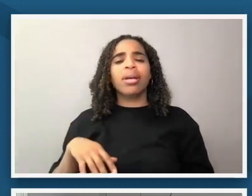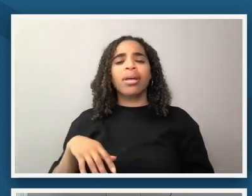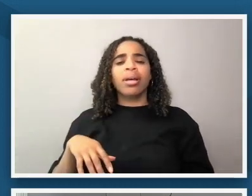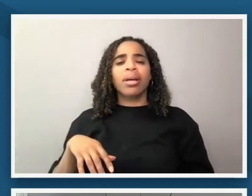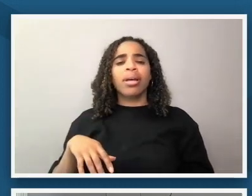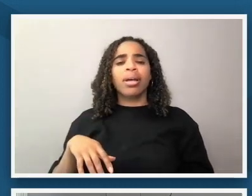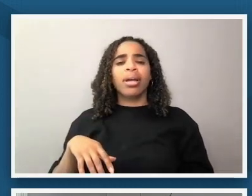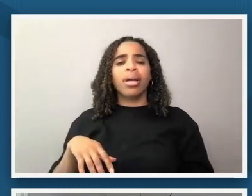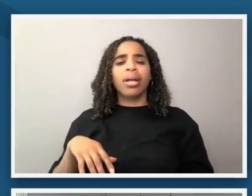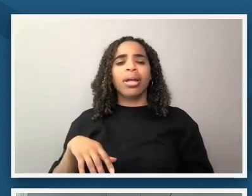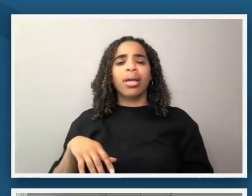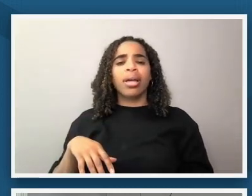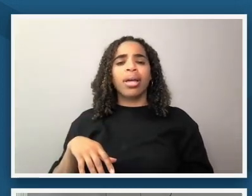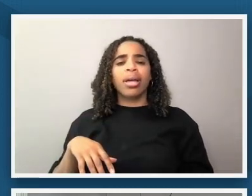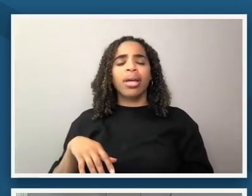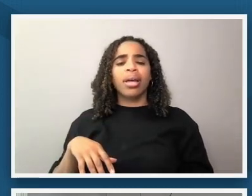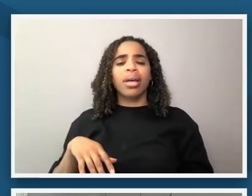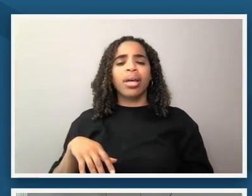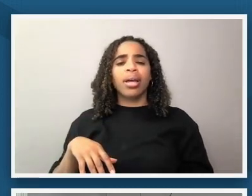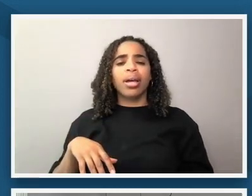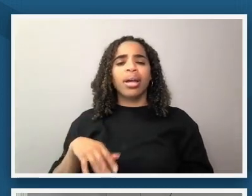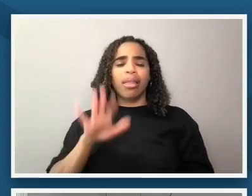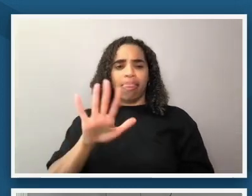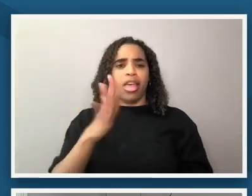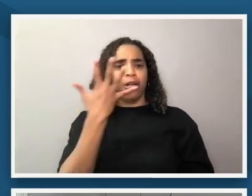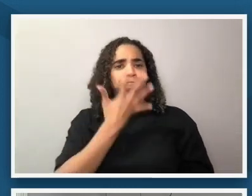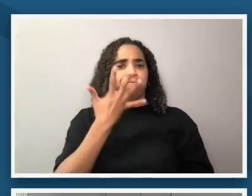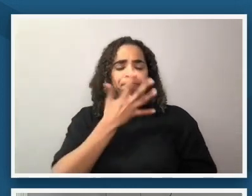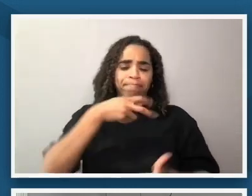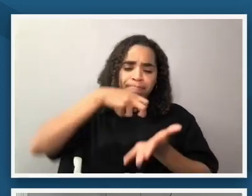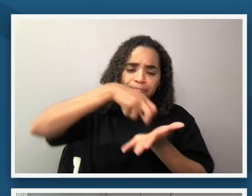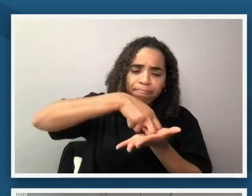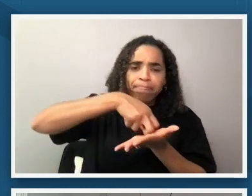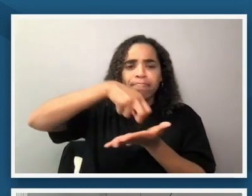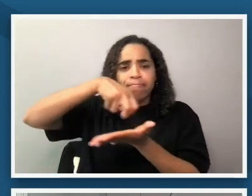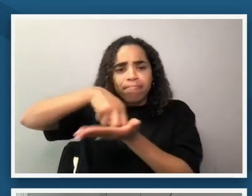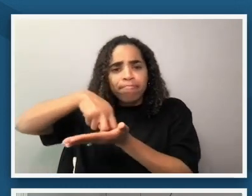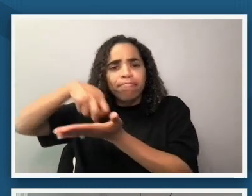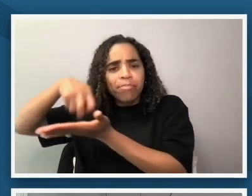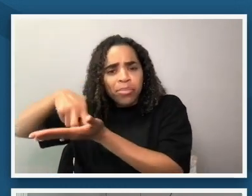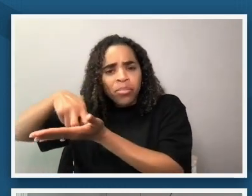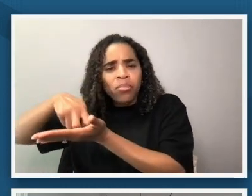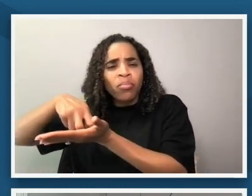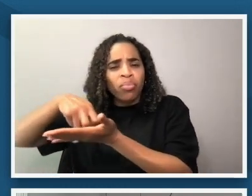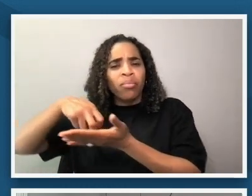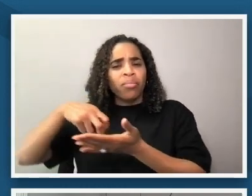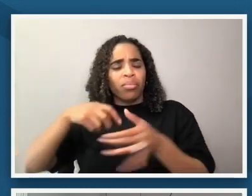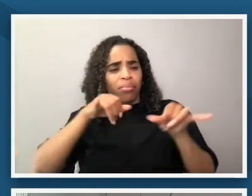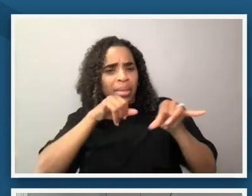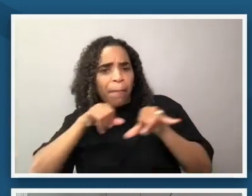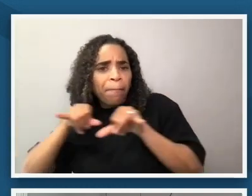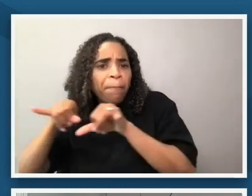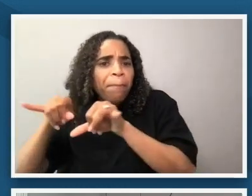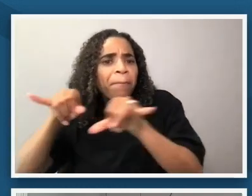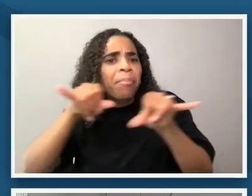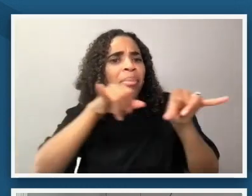it's not opposed but their posture um is is unifying